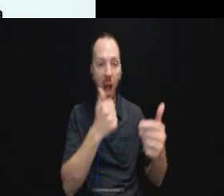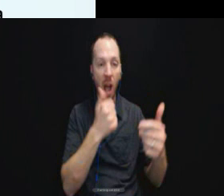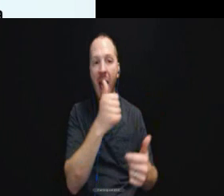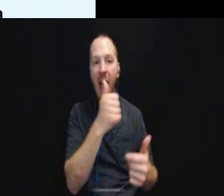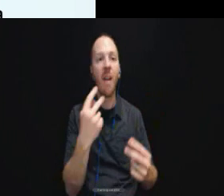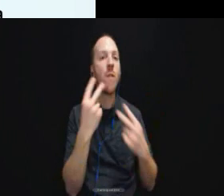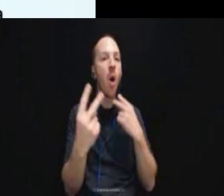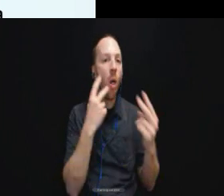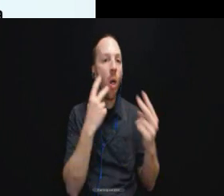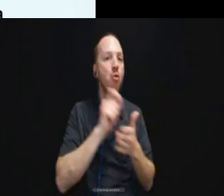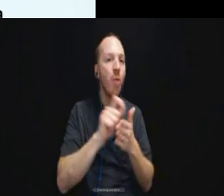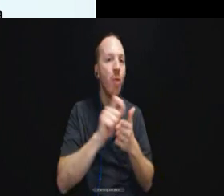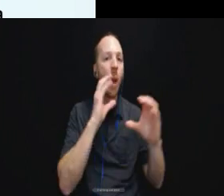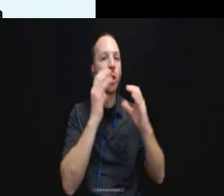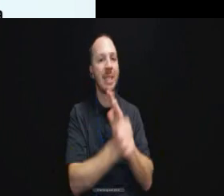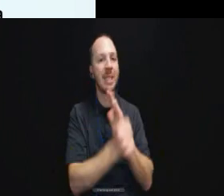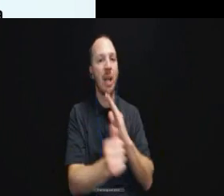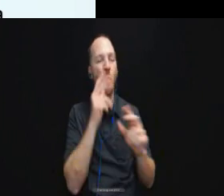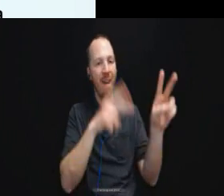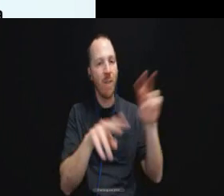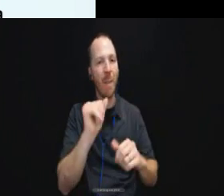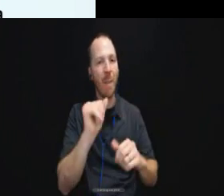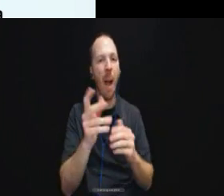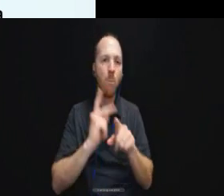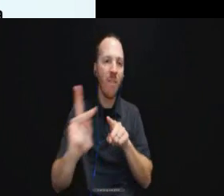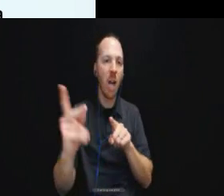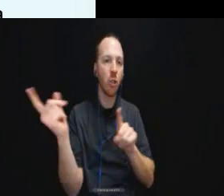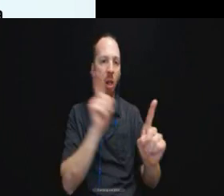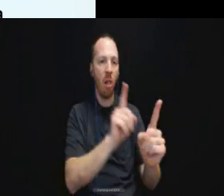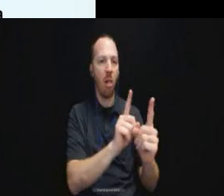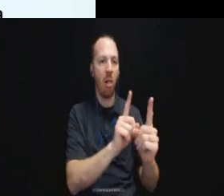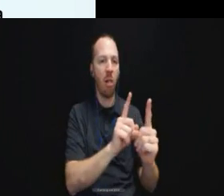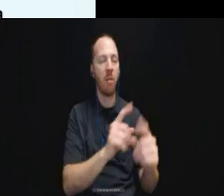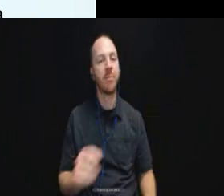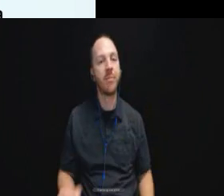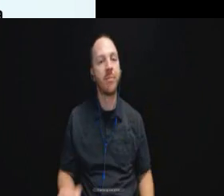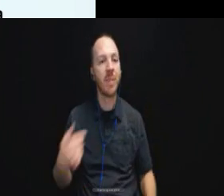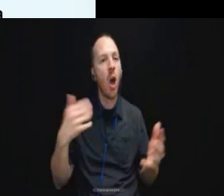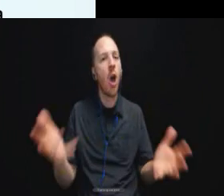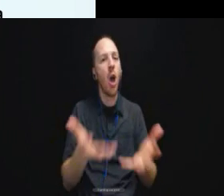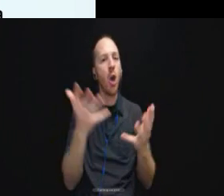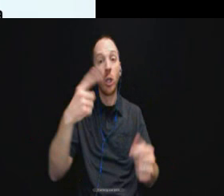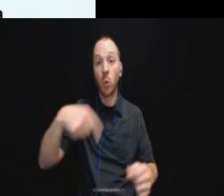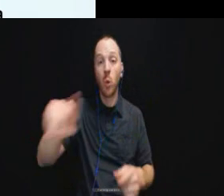by a professional. So I would encourage folks out there to really think through what type of affirmative processes